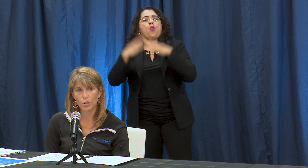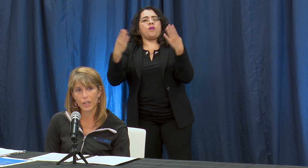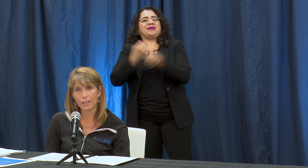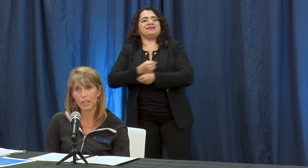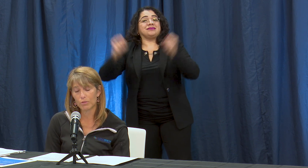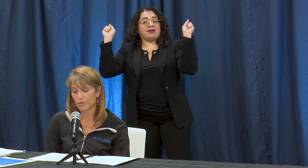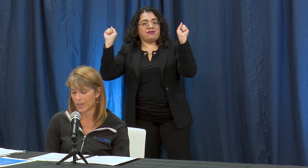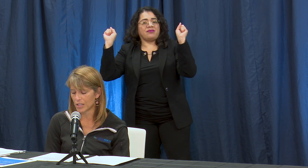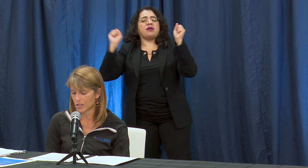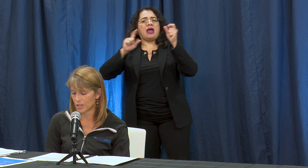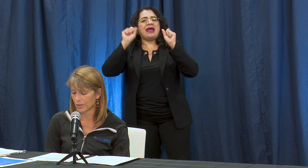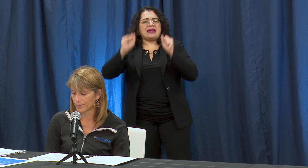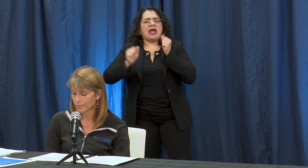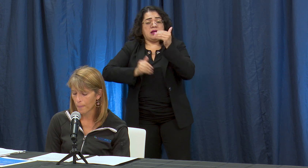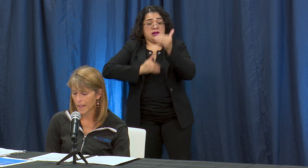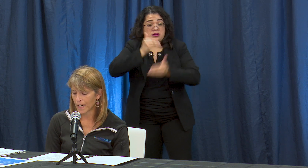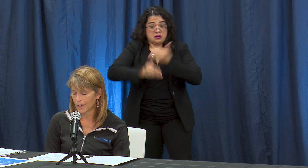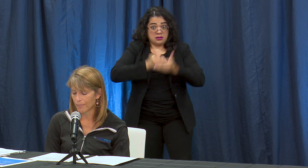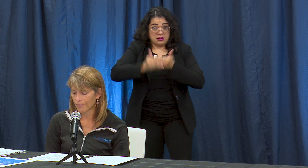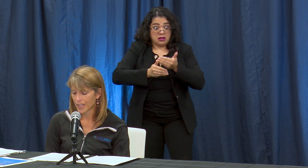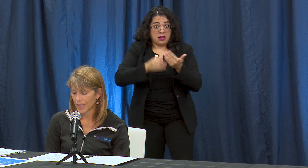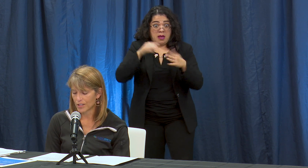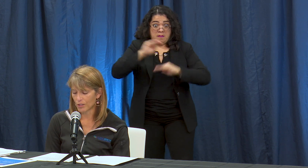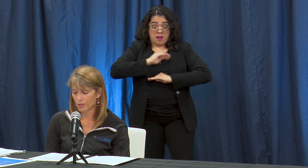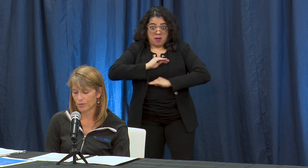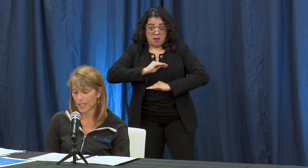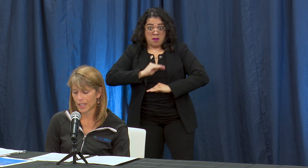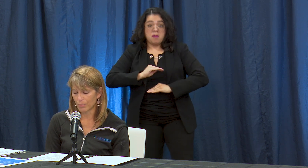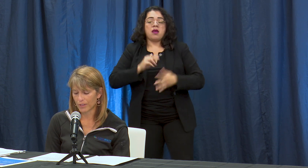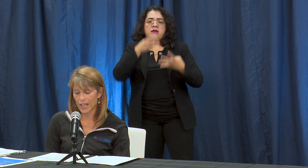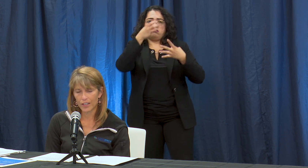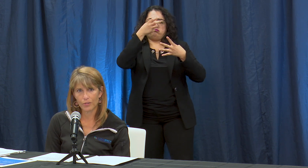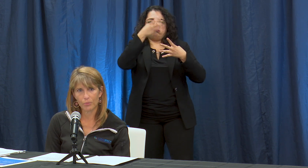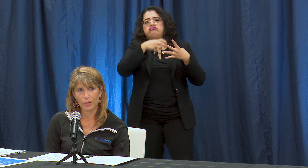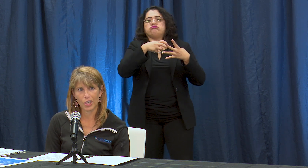quickly through phase two. A number of counties what we're calling